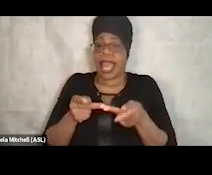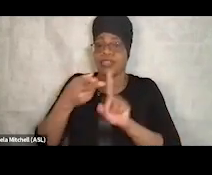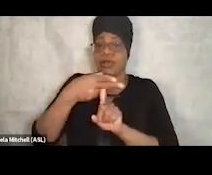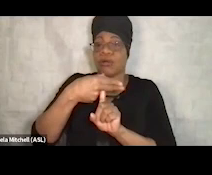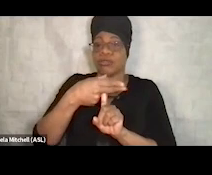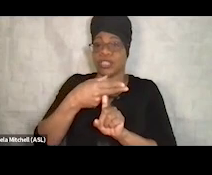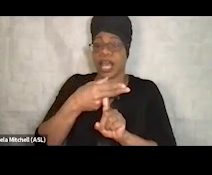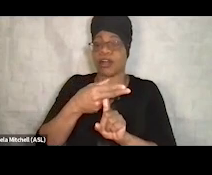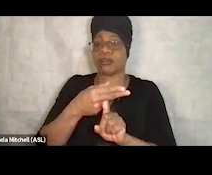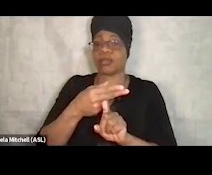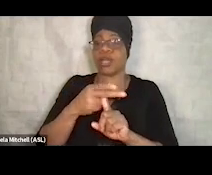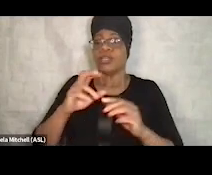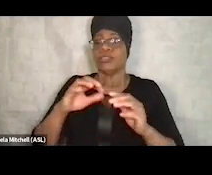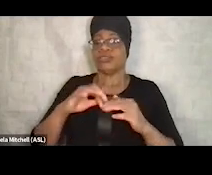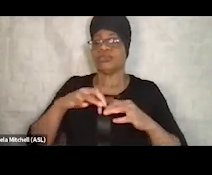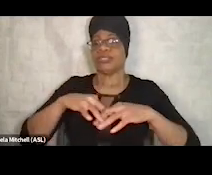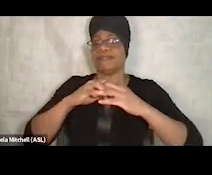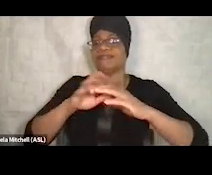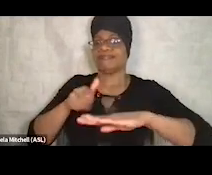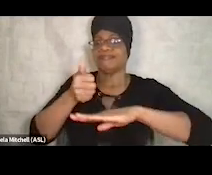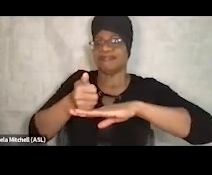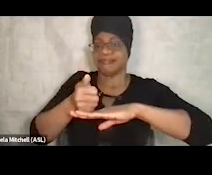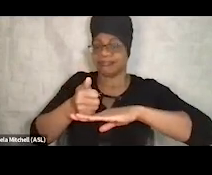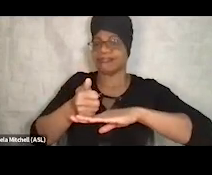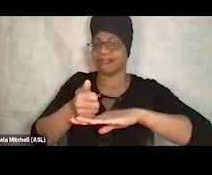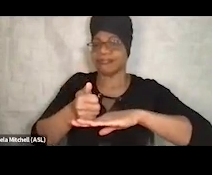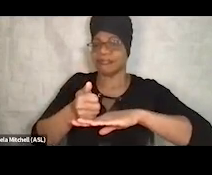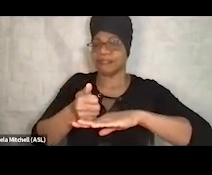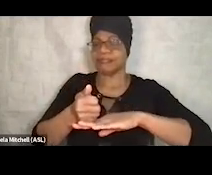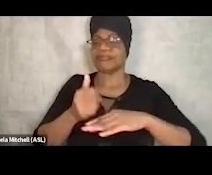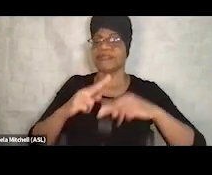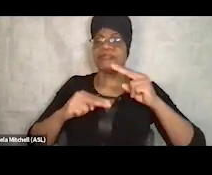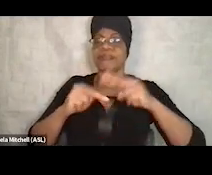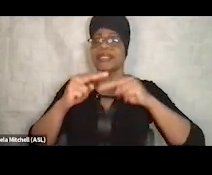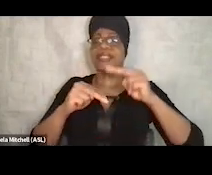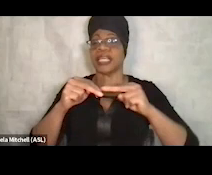You know, it was serendipitous in terms of our having been in the community for a couple years